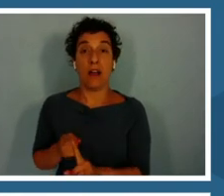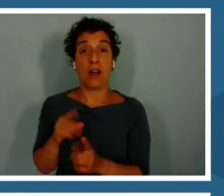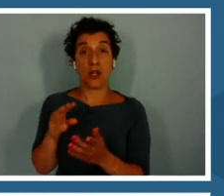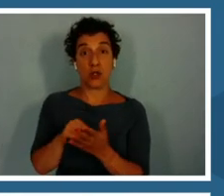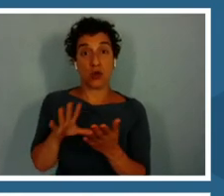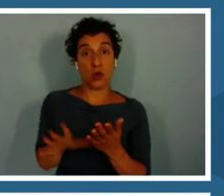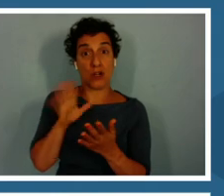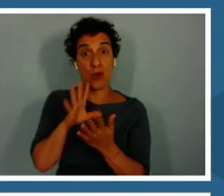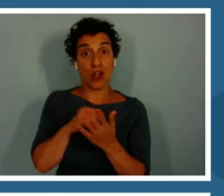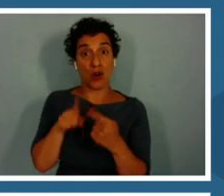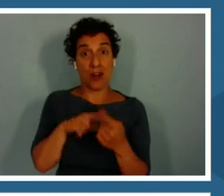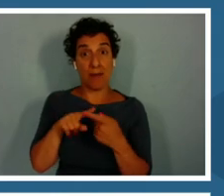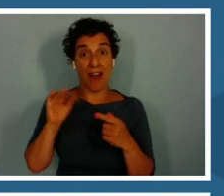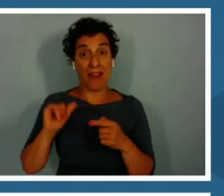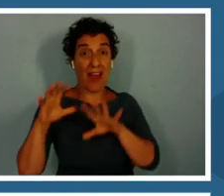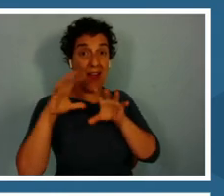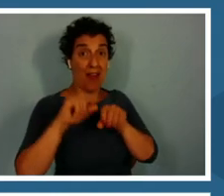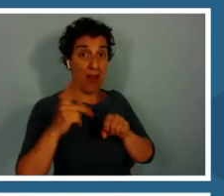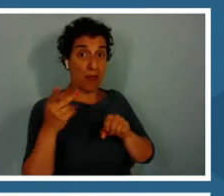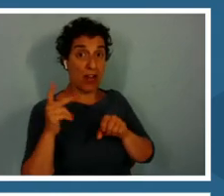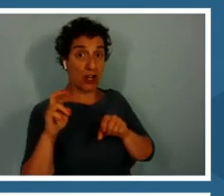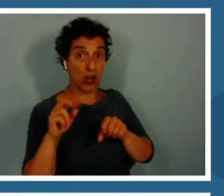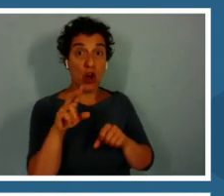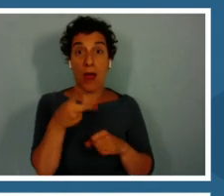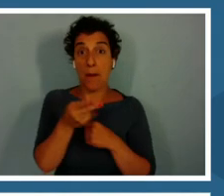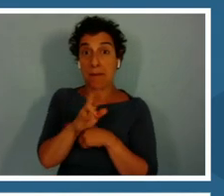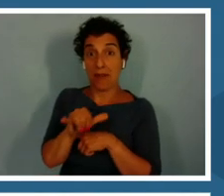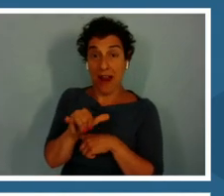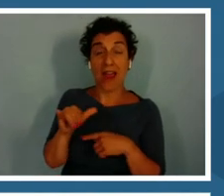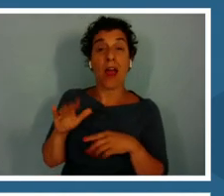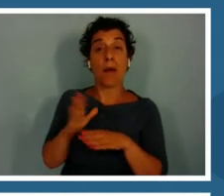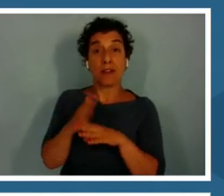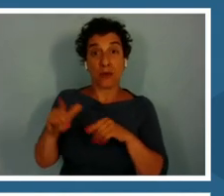predator prey interactions between fringe-lipped bat and Tungara frog's.